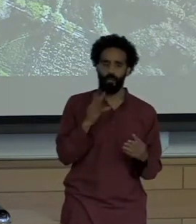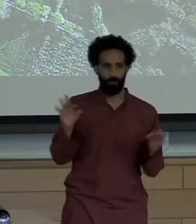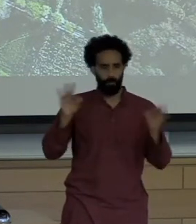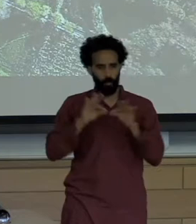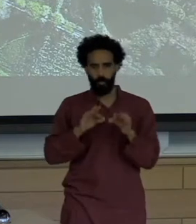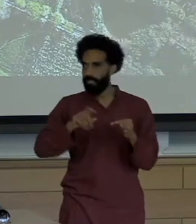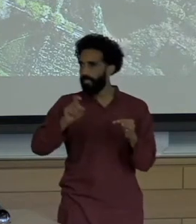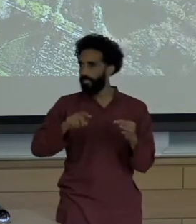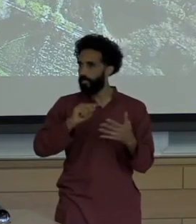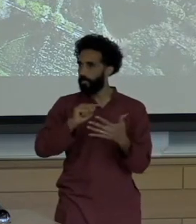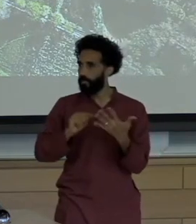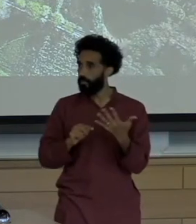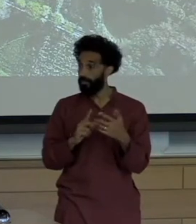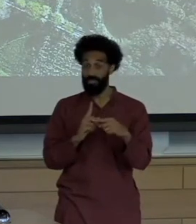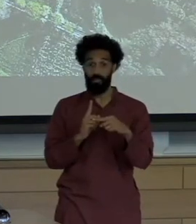located in the vicinity